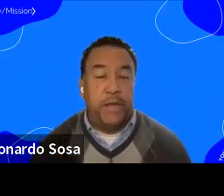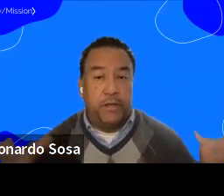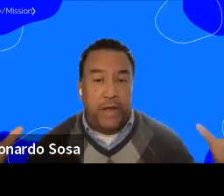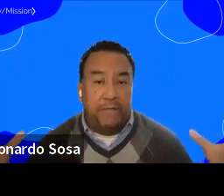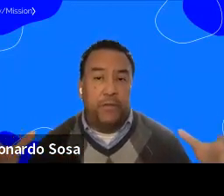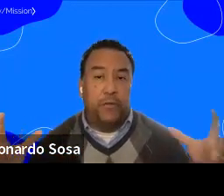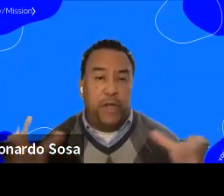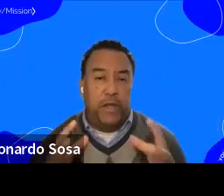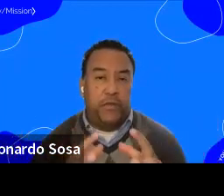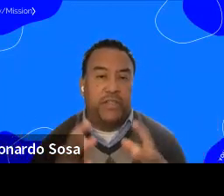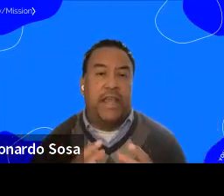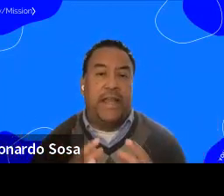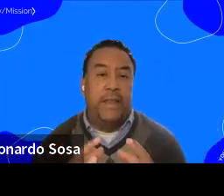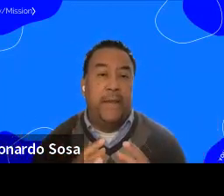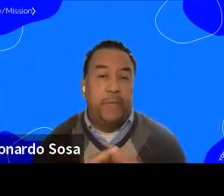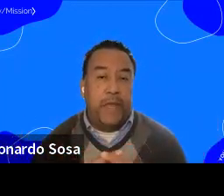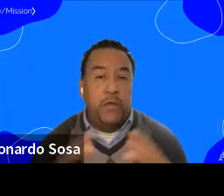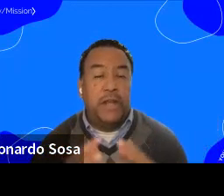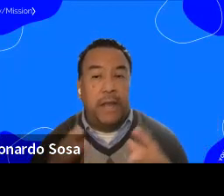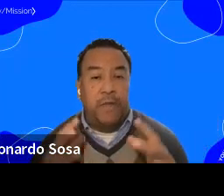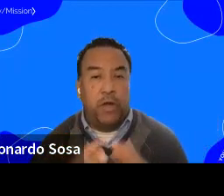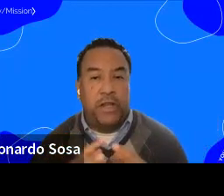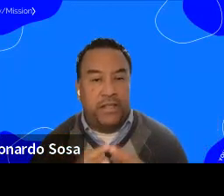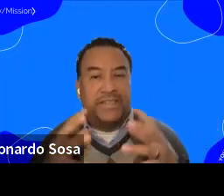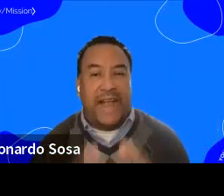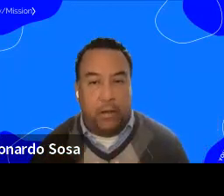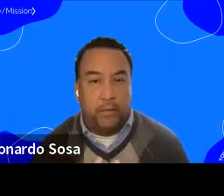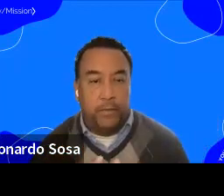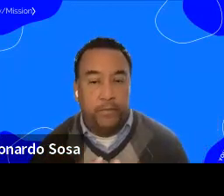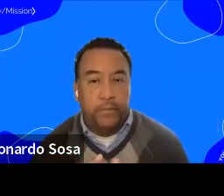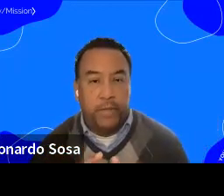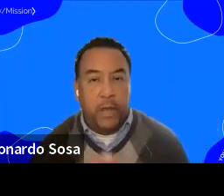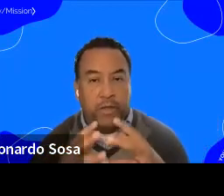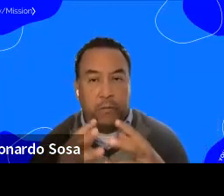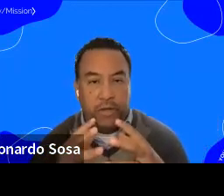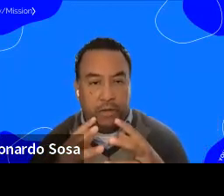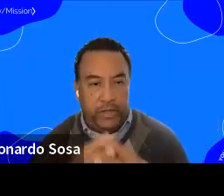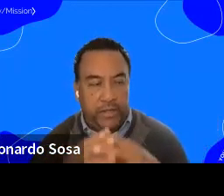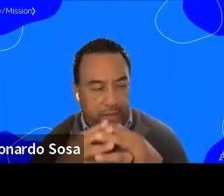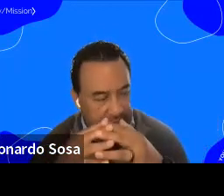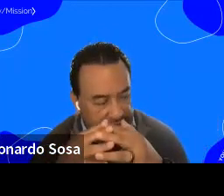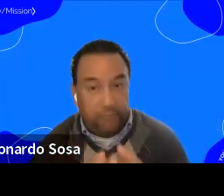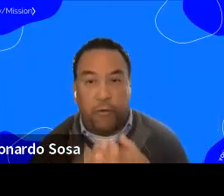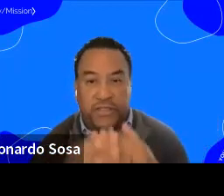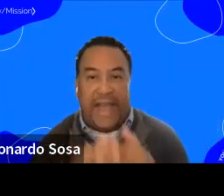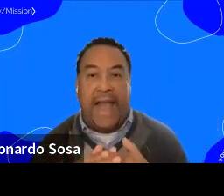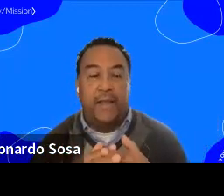If you have to really understand that you cannot be working in Silo and I want to reinforce